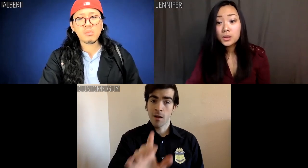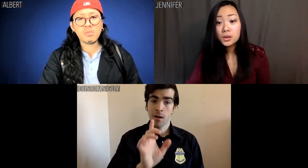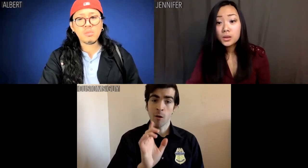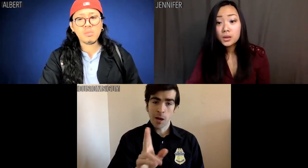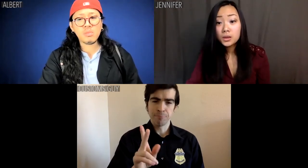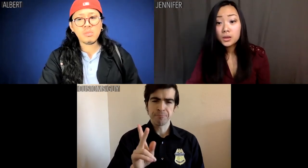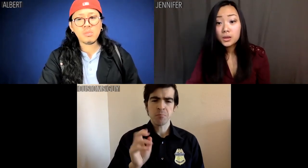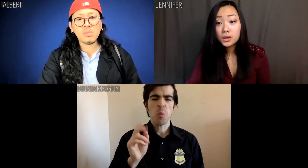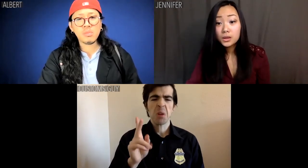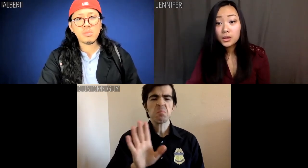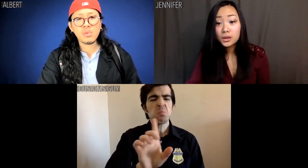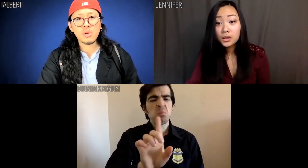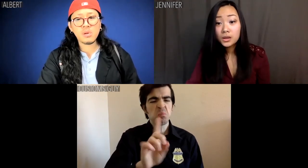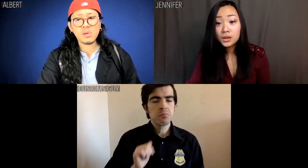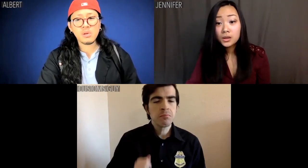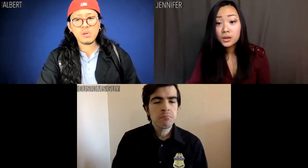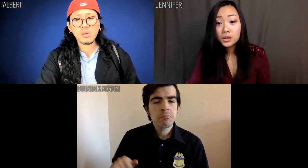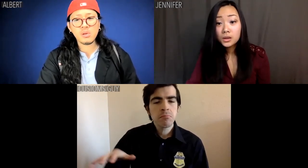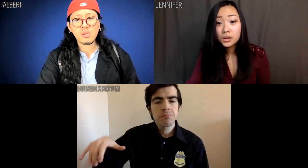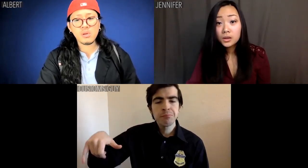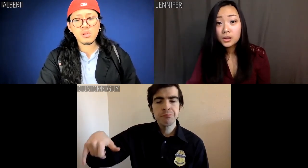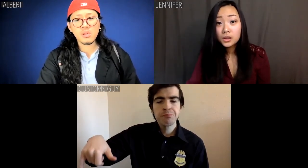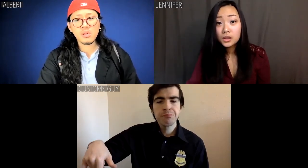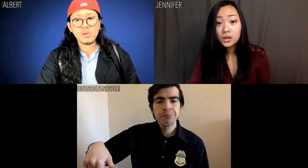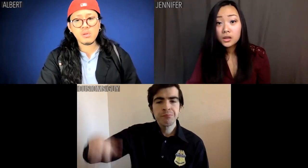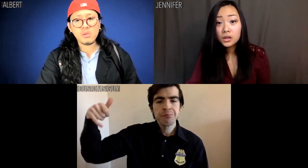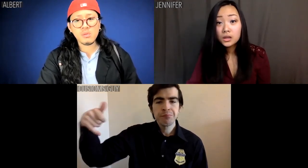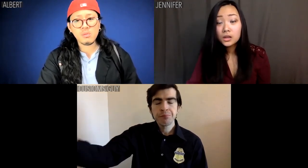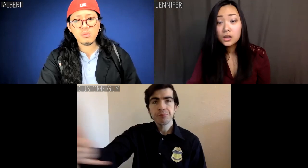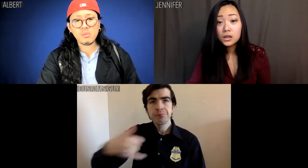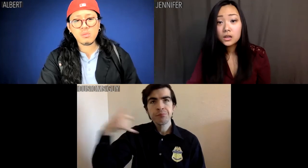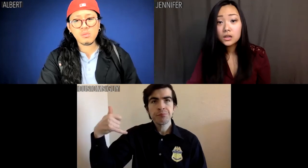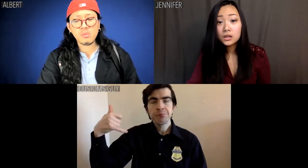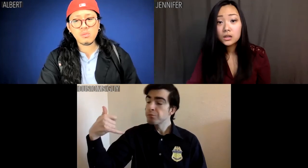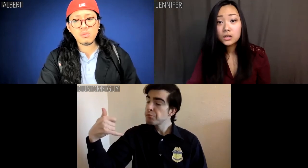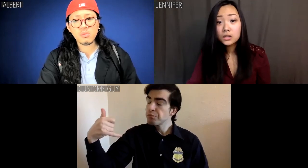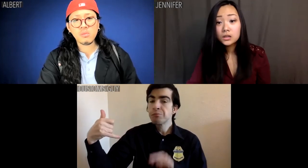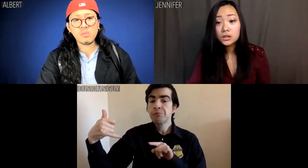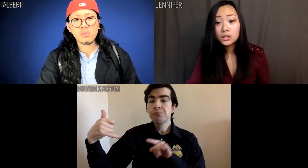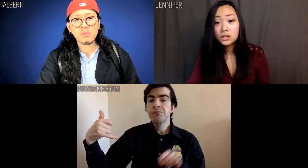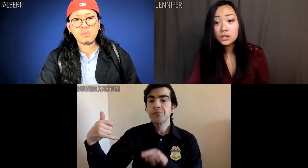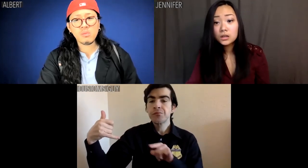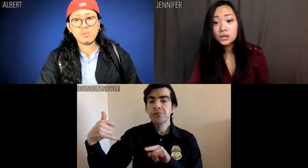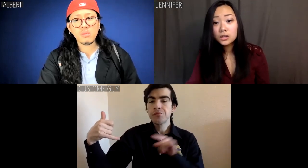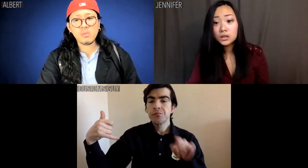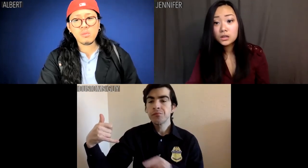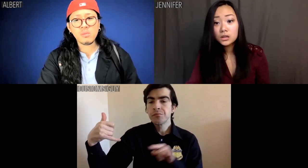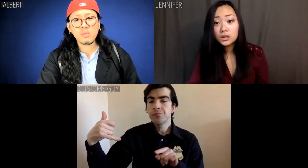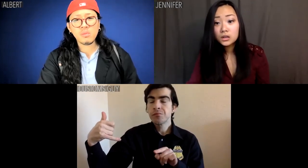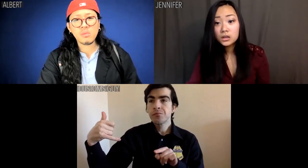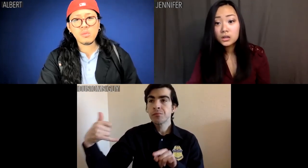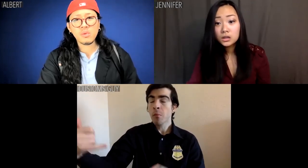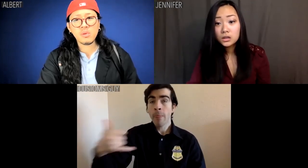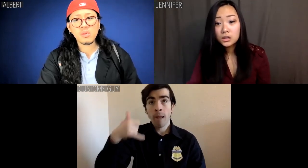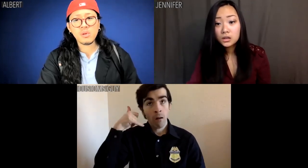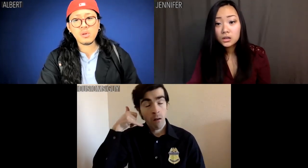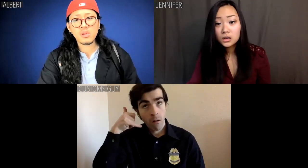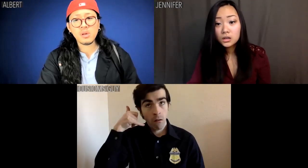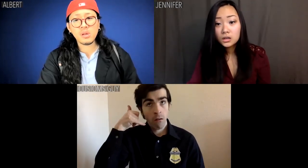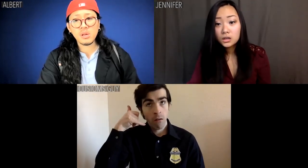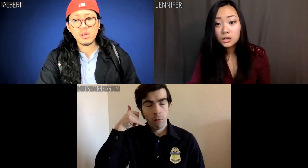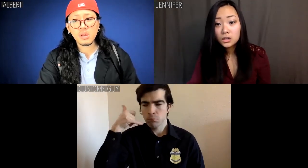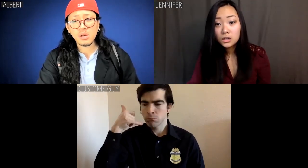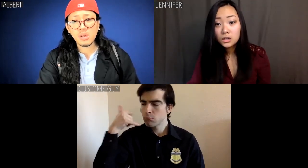Customs guy: Oh, OK. Let me just pick up my finger phone and ....